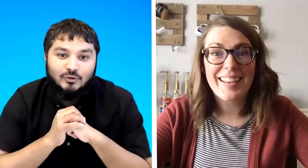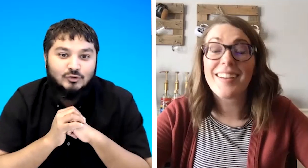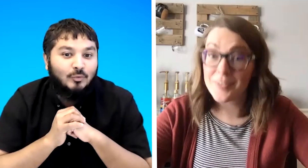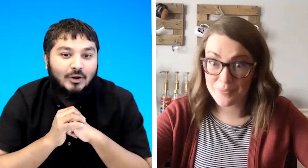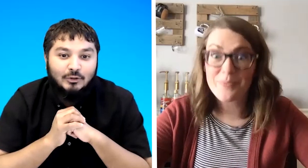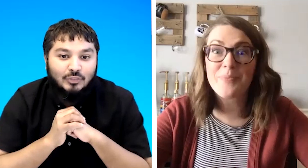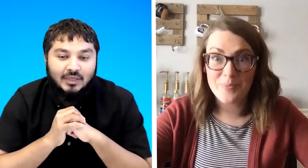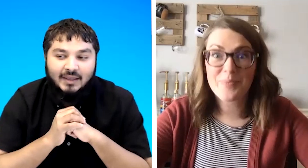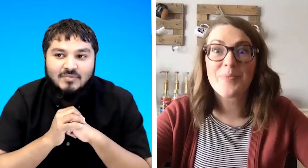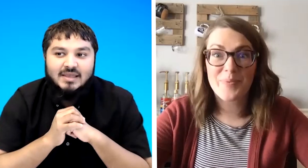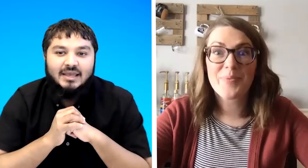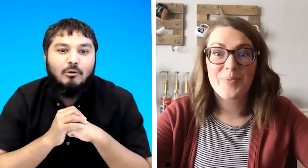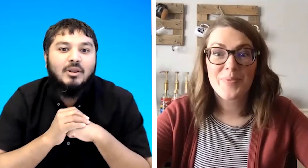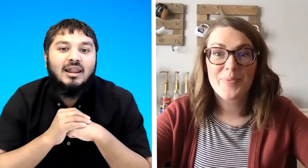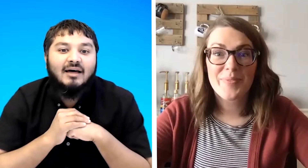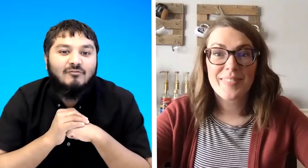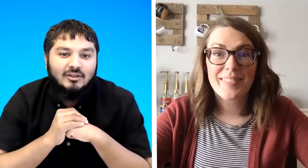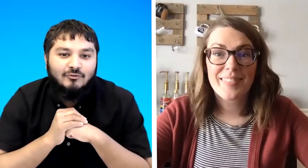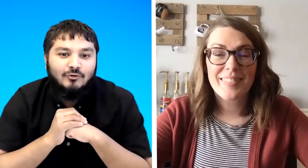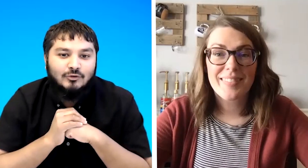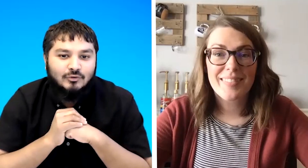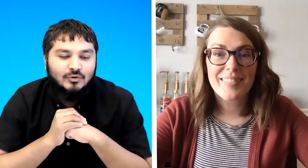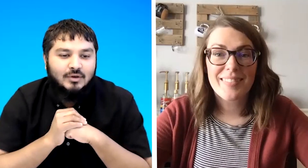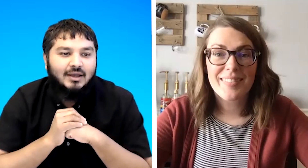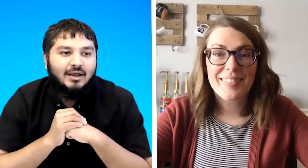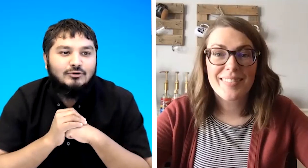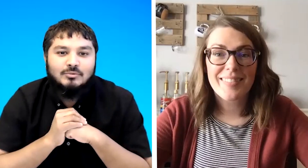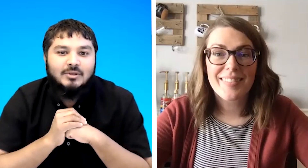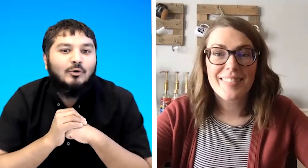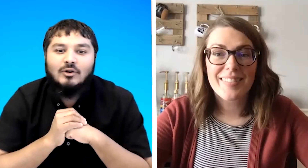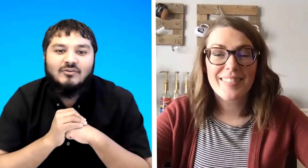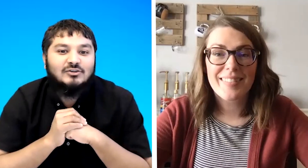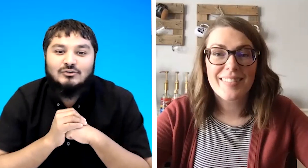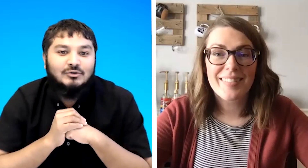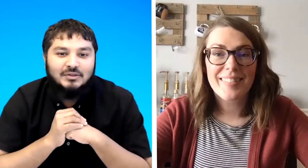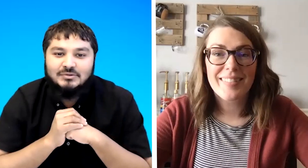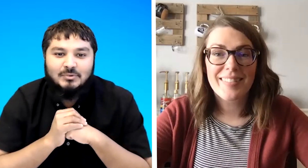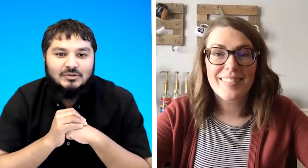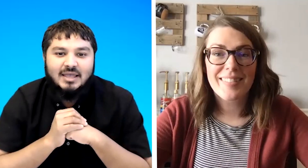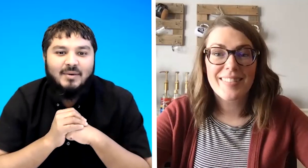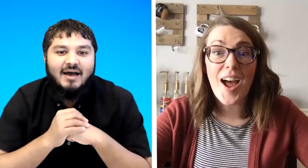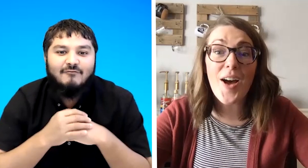sure what you think it'll be lovely for you to meet all of our students because they might have